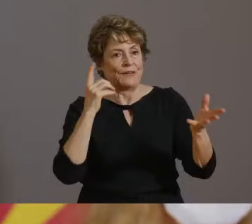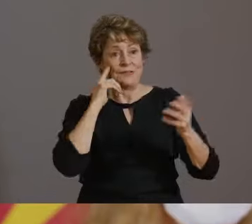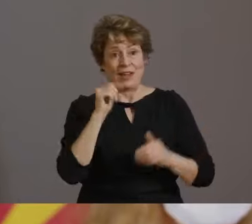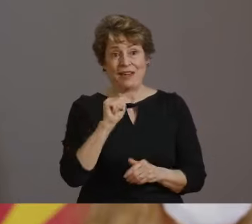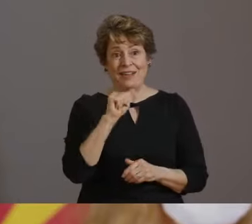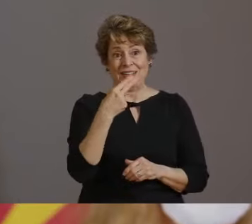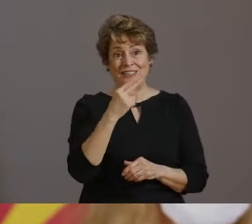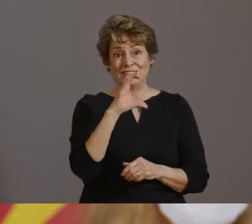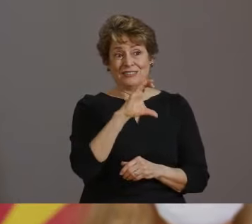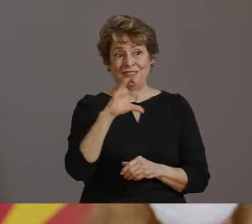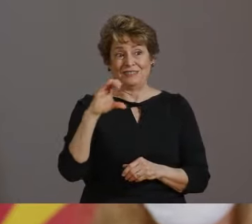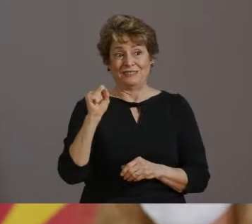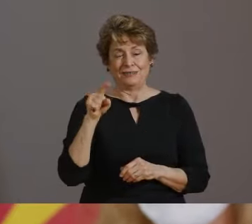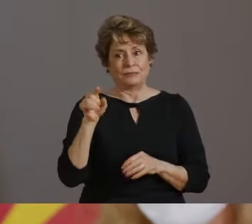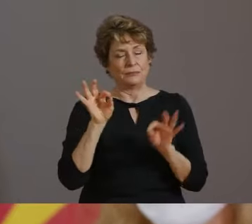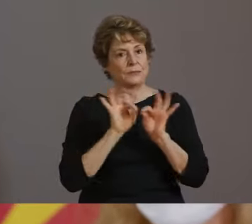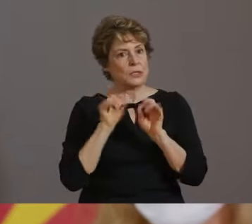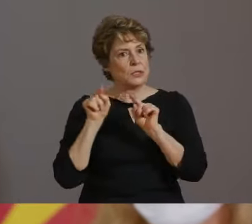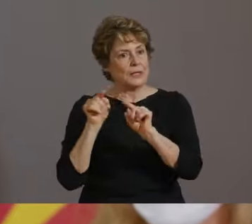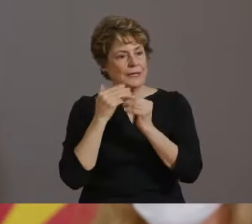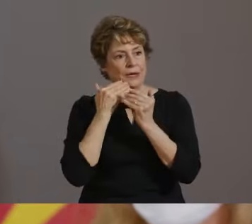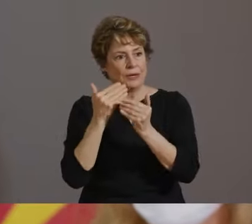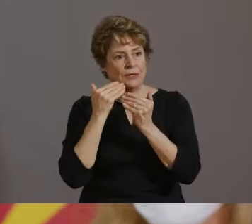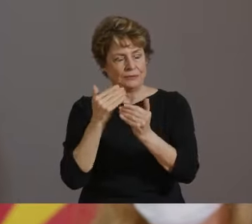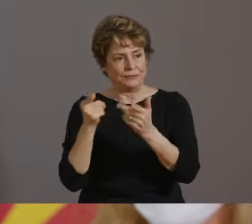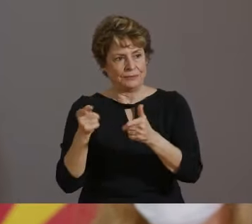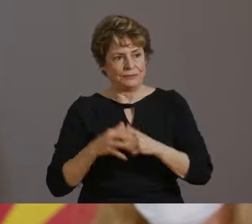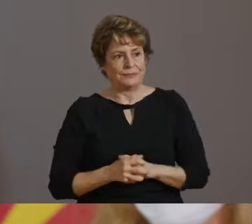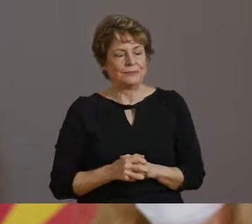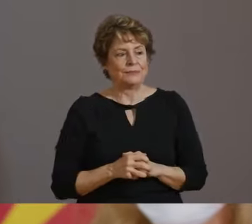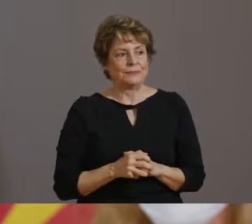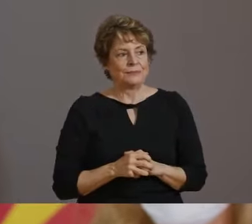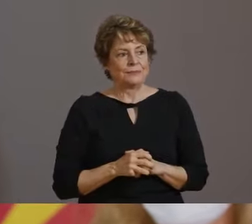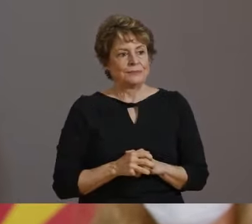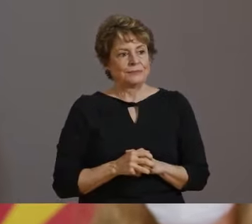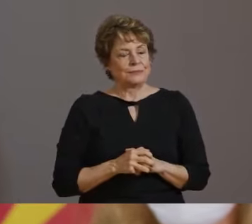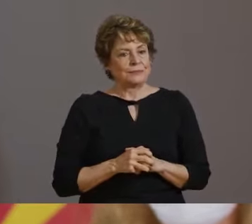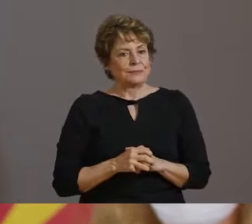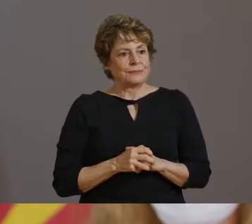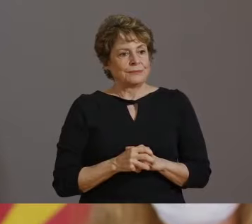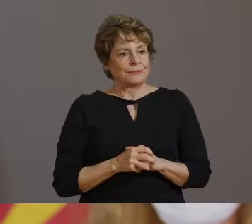NEXT, WITH THE HELP OF ARIZONA'S HEALTHCARE PROVIDERS AND PHARMACIES, WE ARE EXPANDING